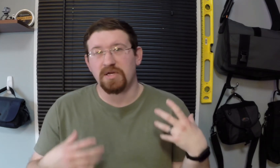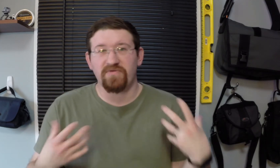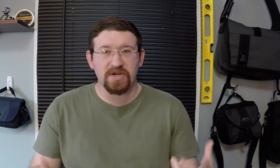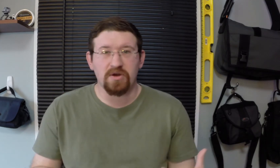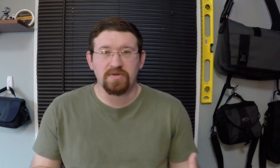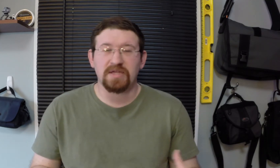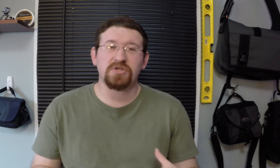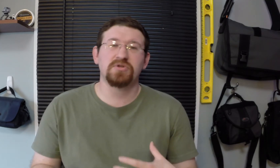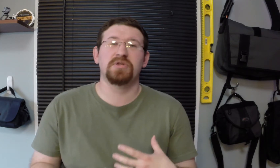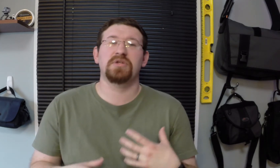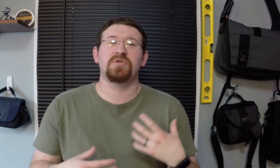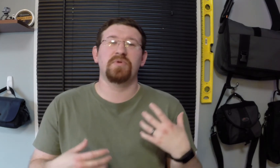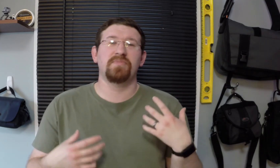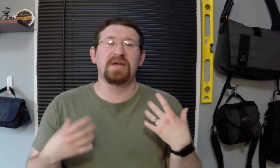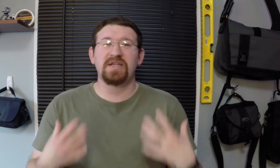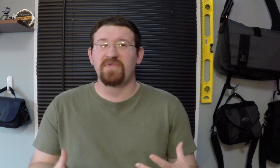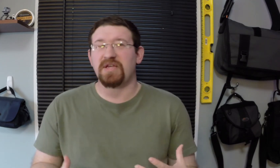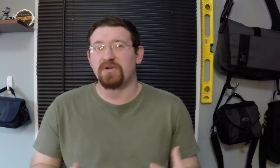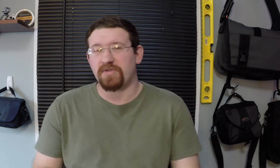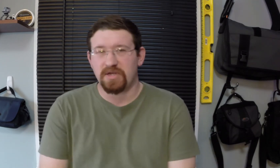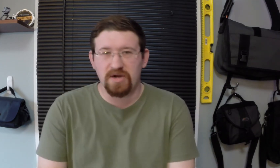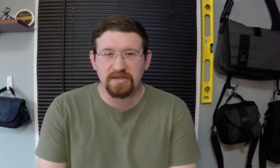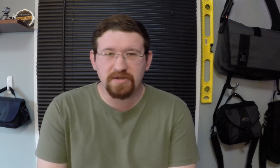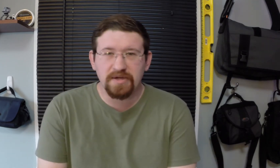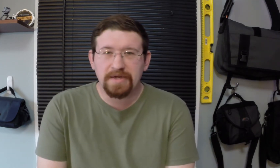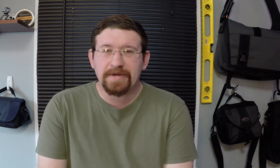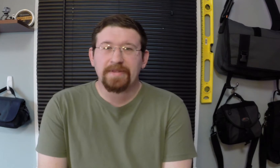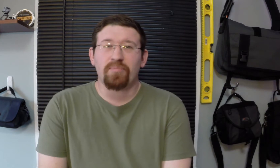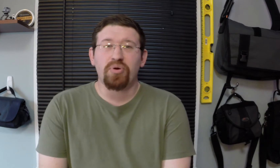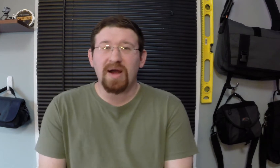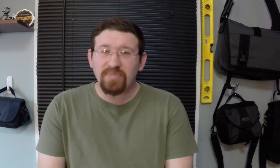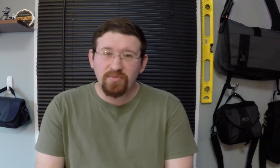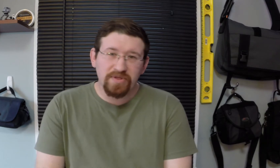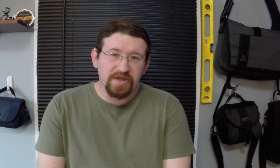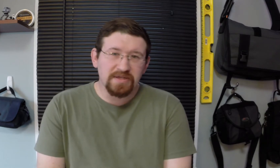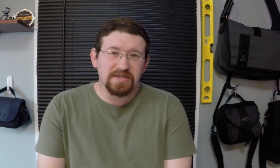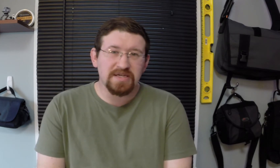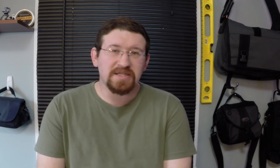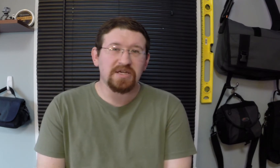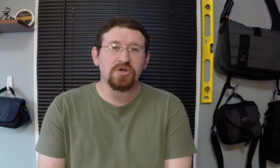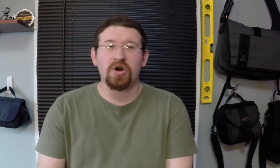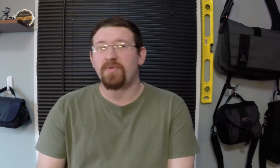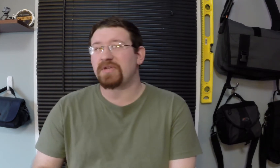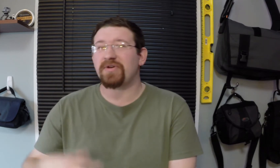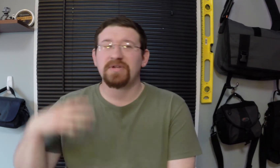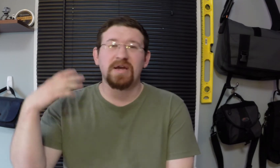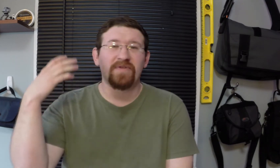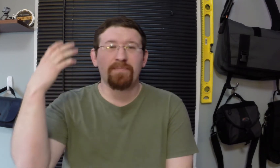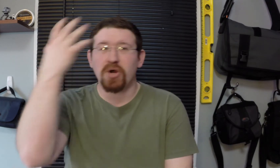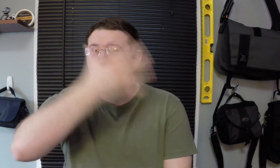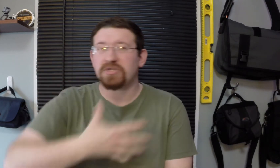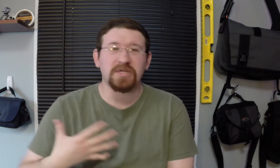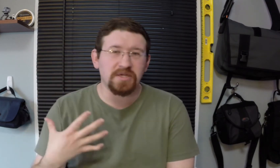in a video and that's usually distributed by dvd or over the internet. The problem is that you're always going to have a person